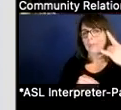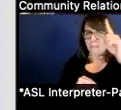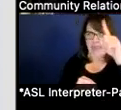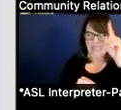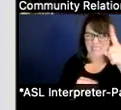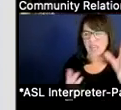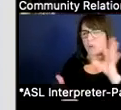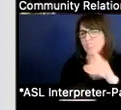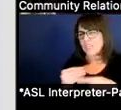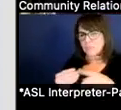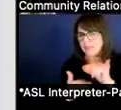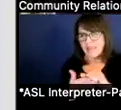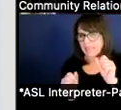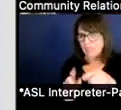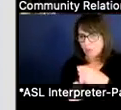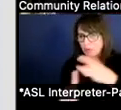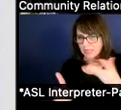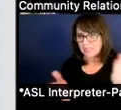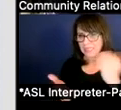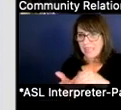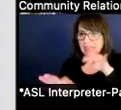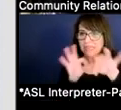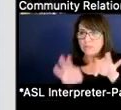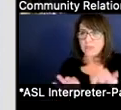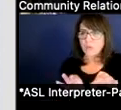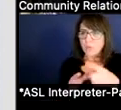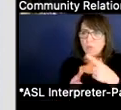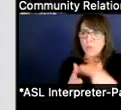So can you go into that or explain again what what is a golden penny?